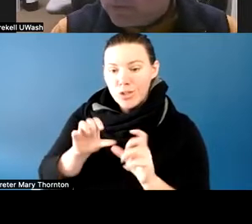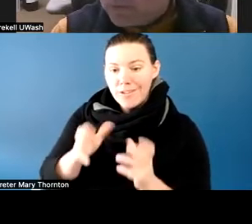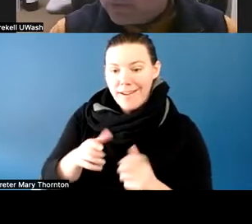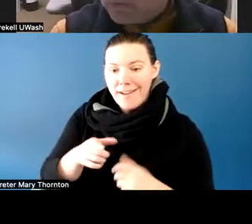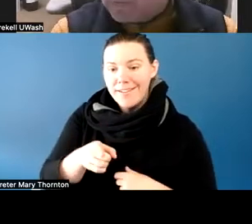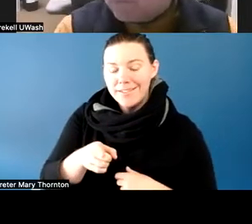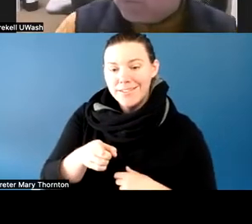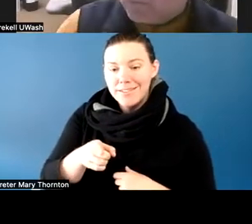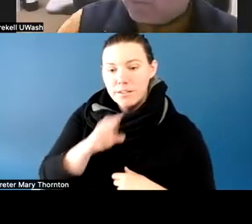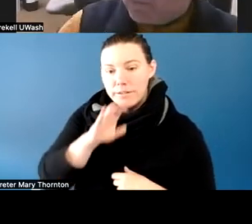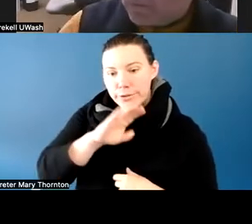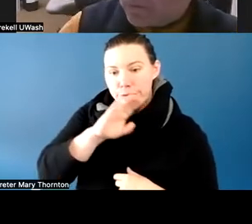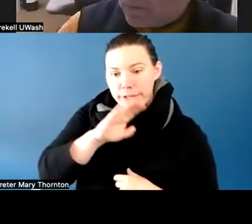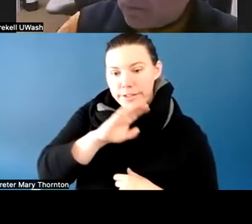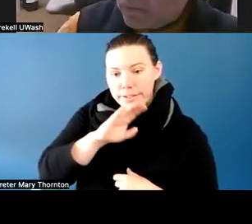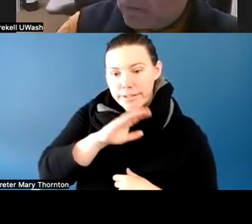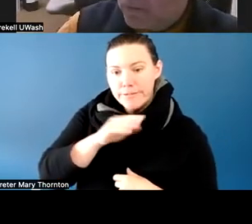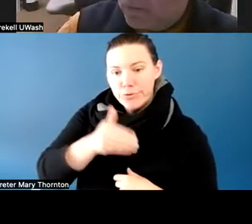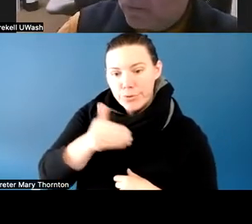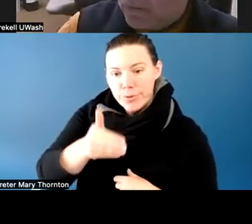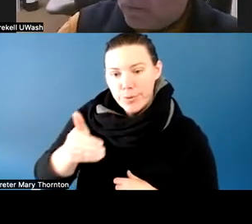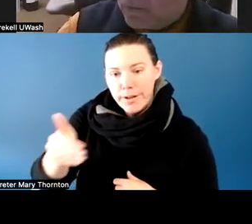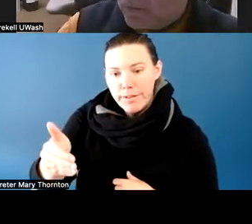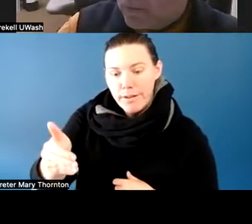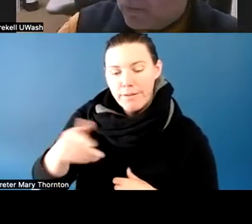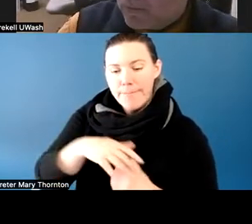And when that frustration would happen,